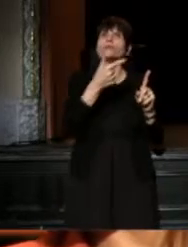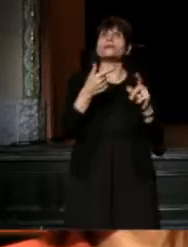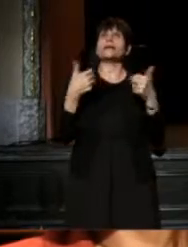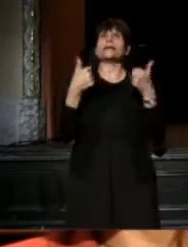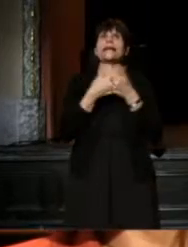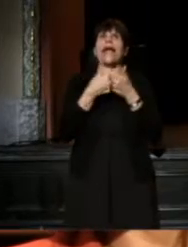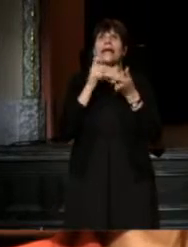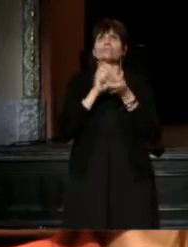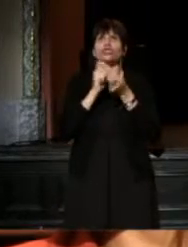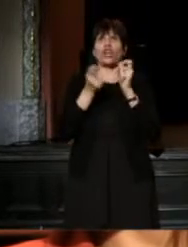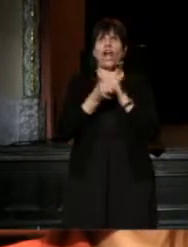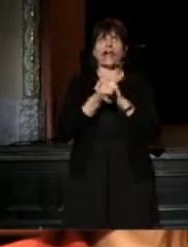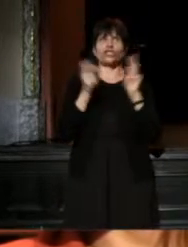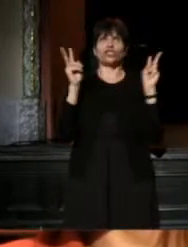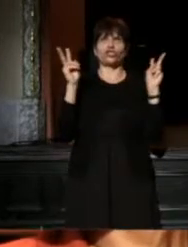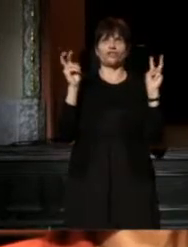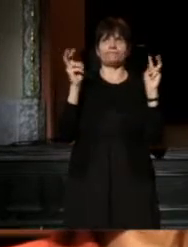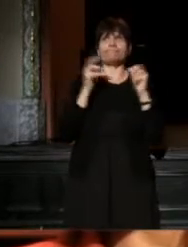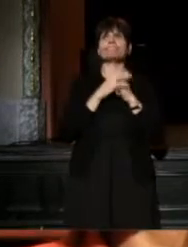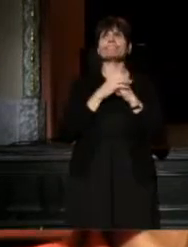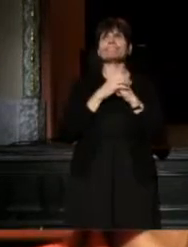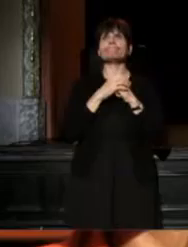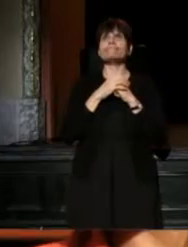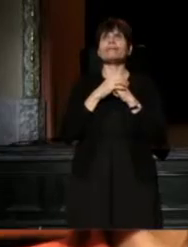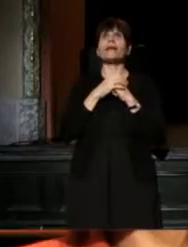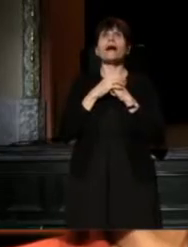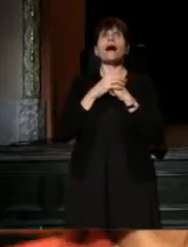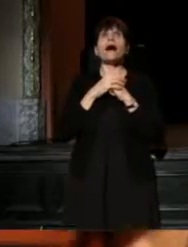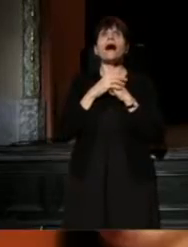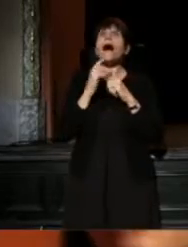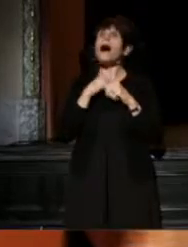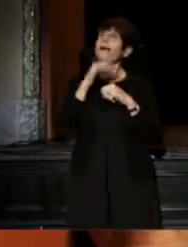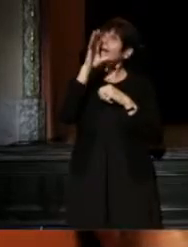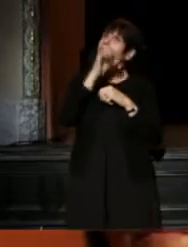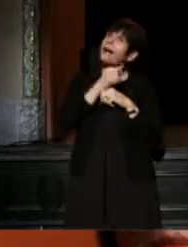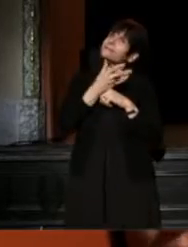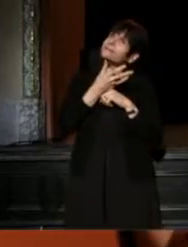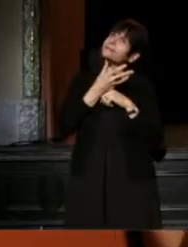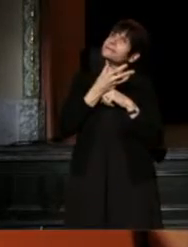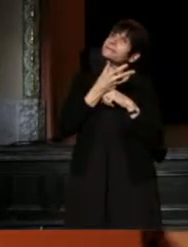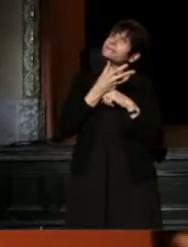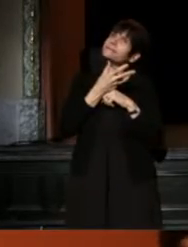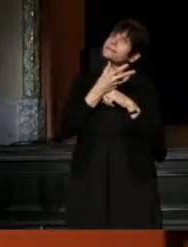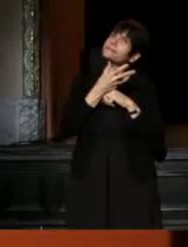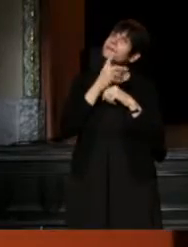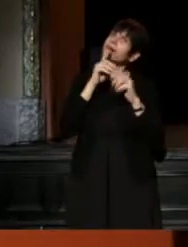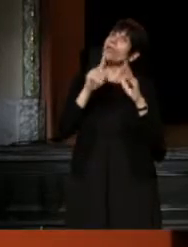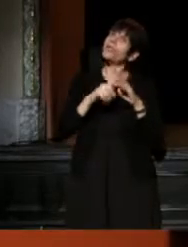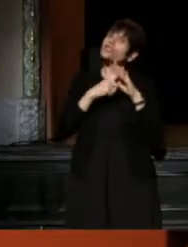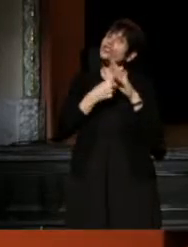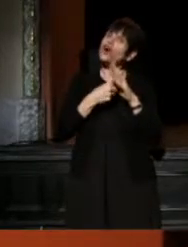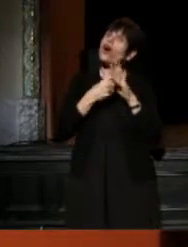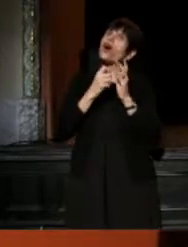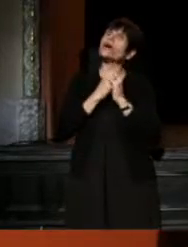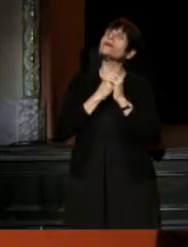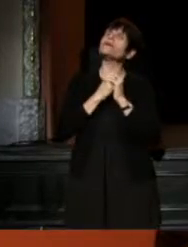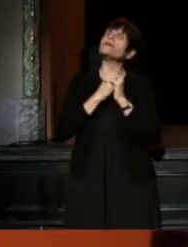and I guess we'll start with Michael Kahn.